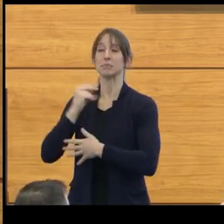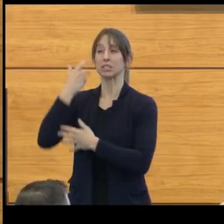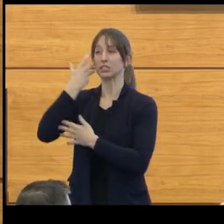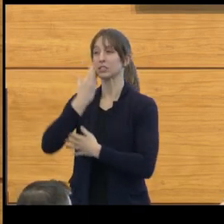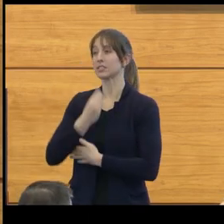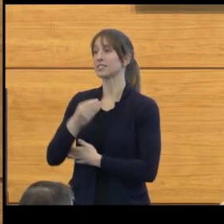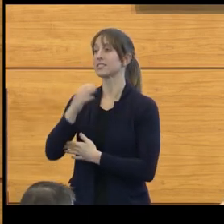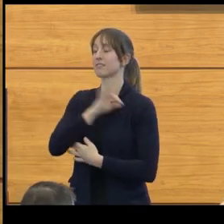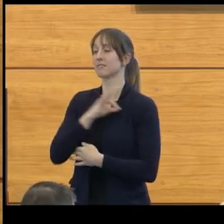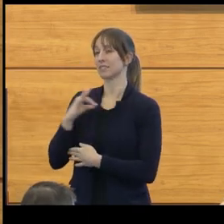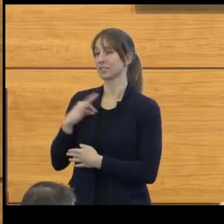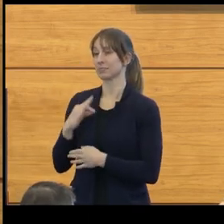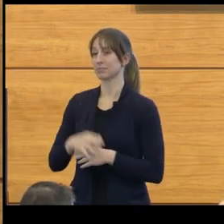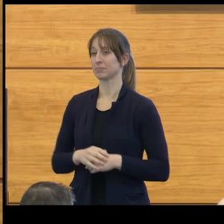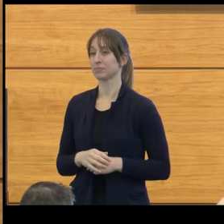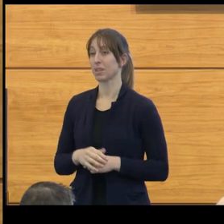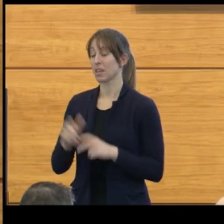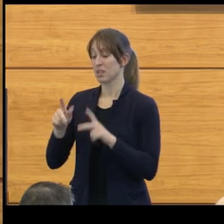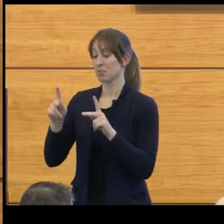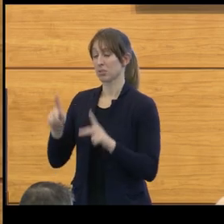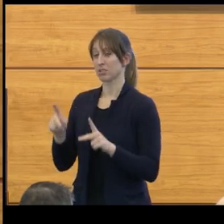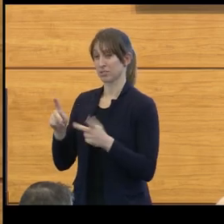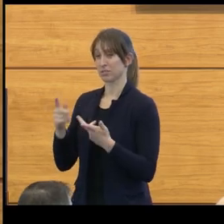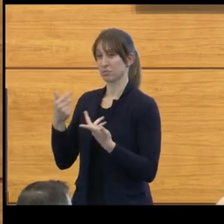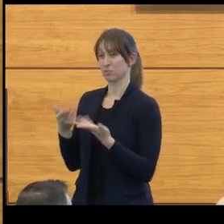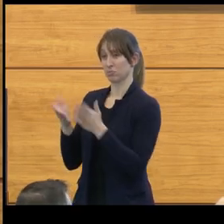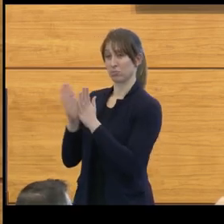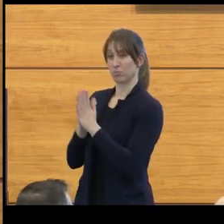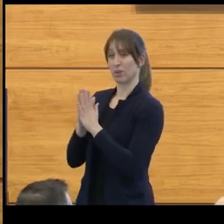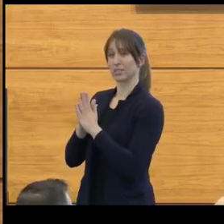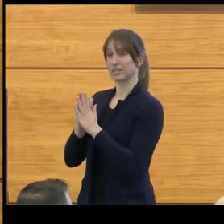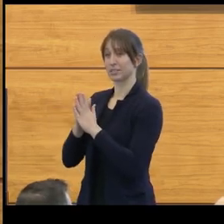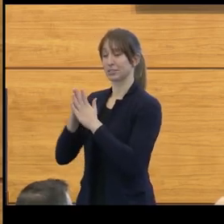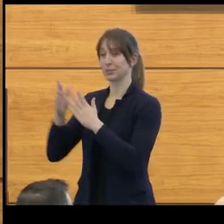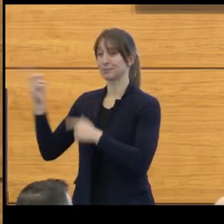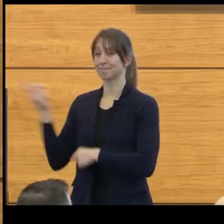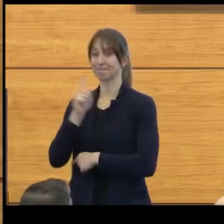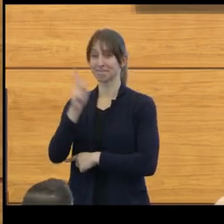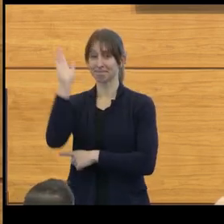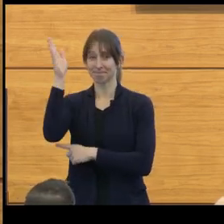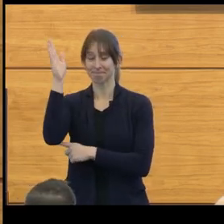The recipient is asked to deliver a lecture to the university community.